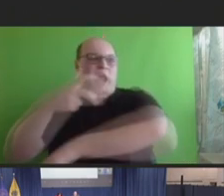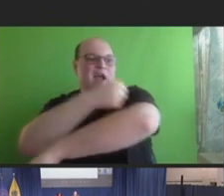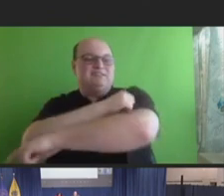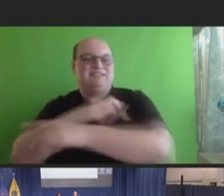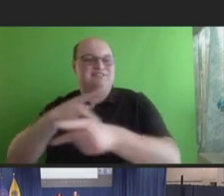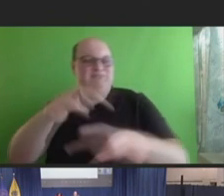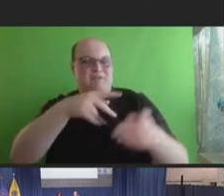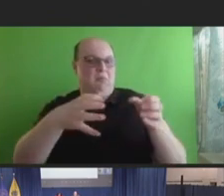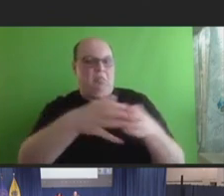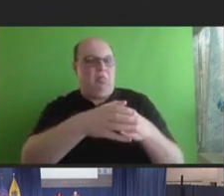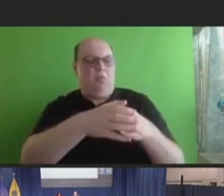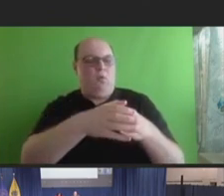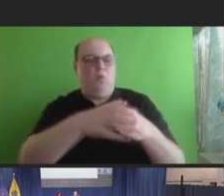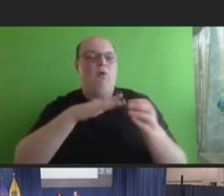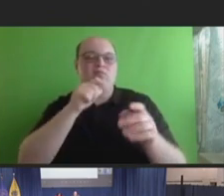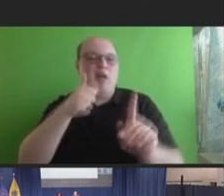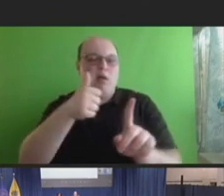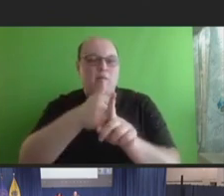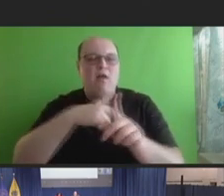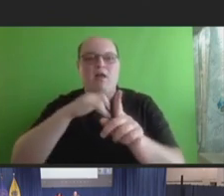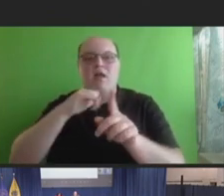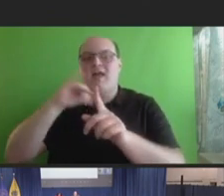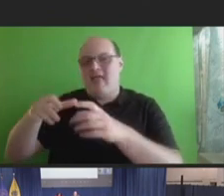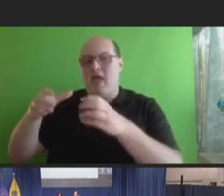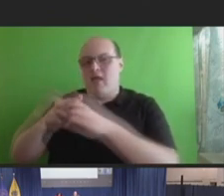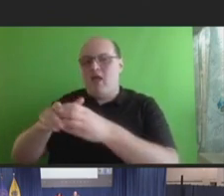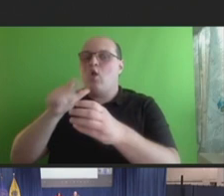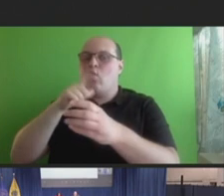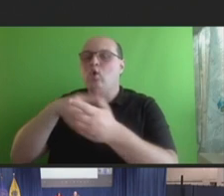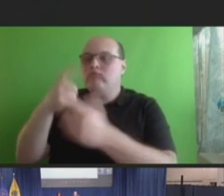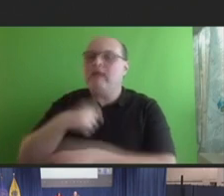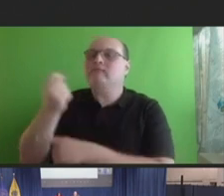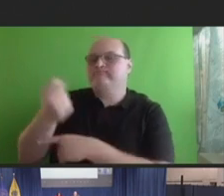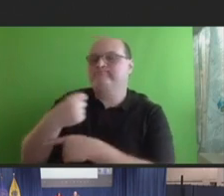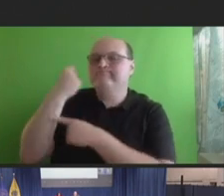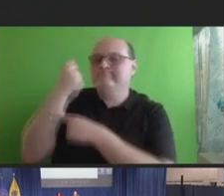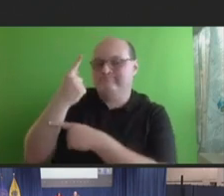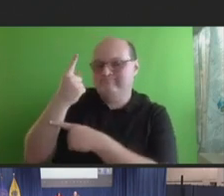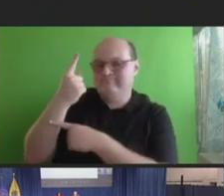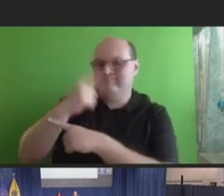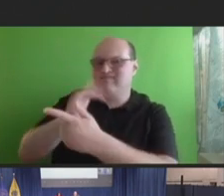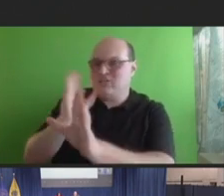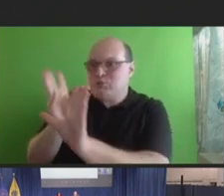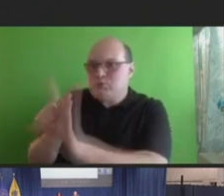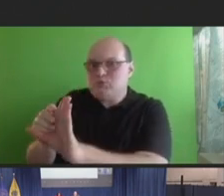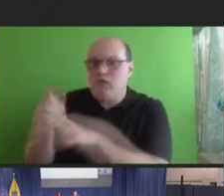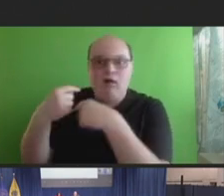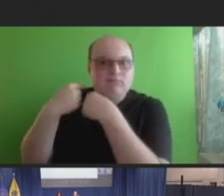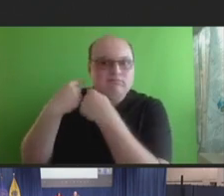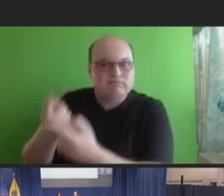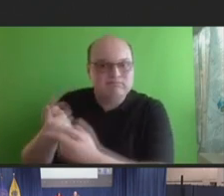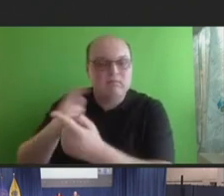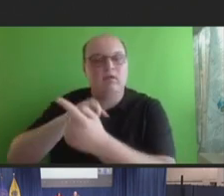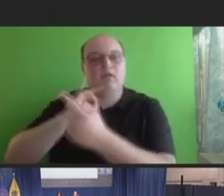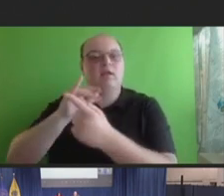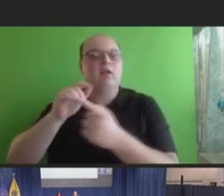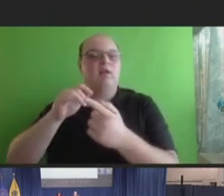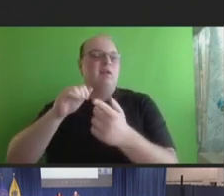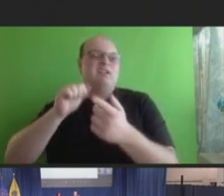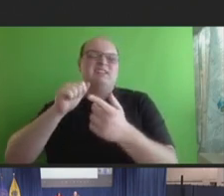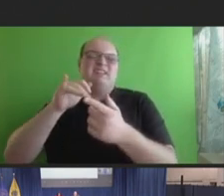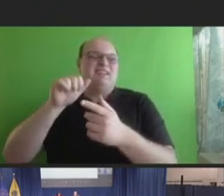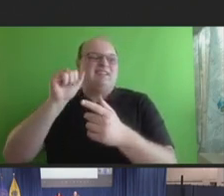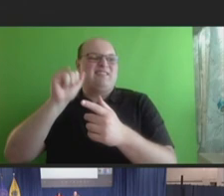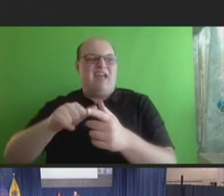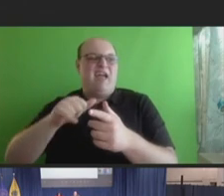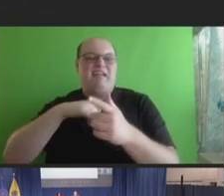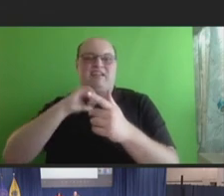population that gets it and has been involved in this, but it's a palpable lack and loss